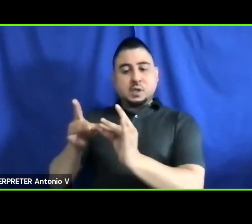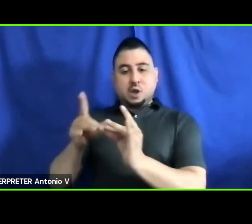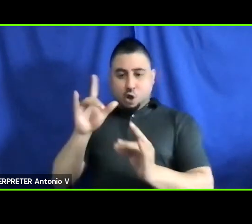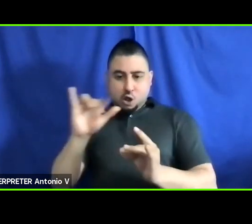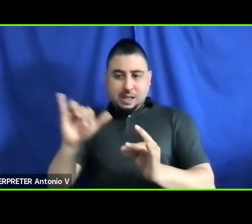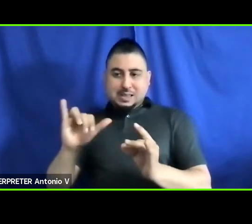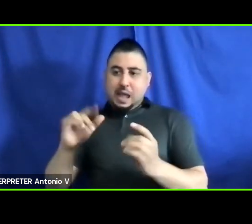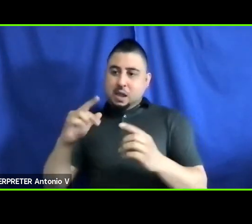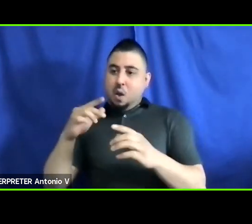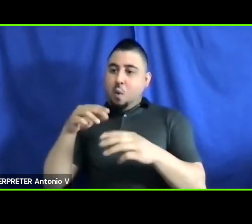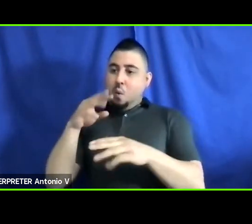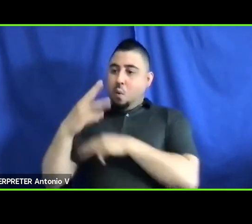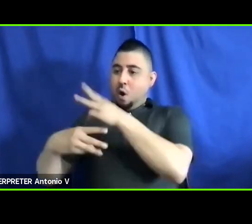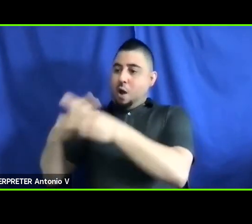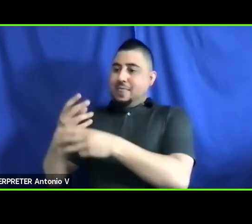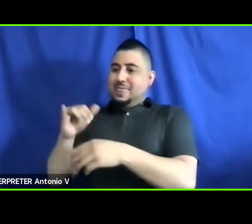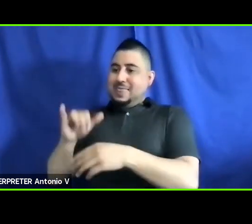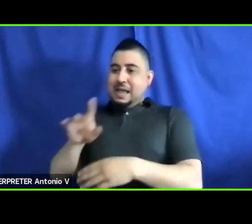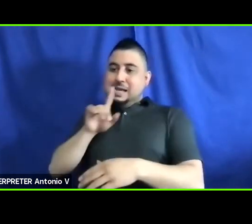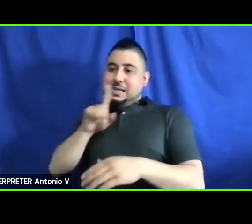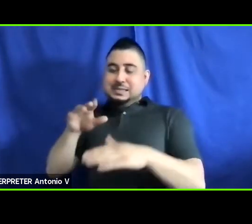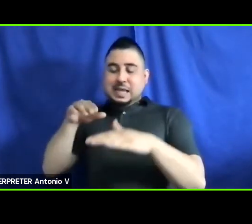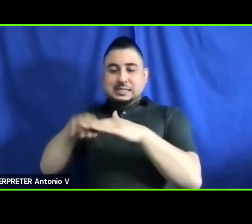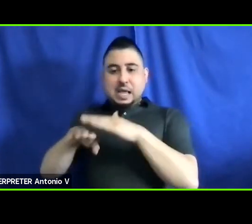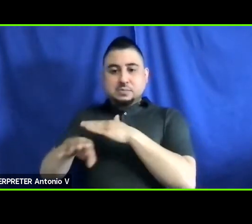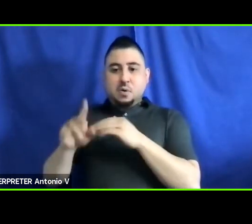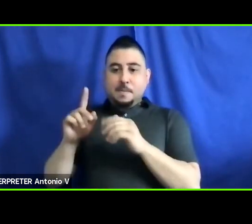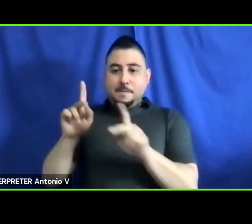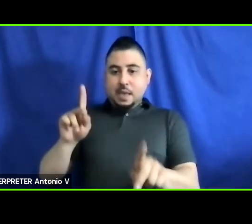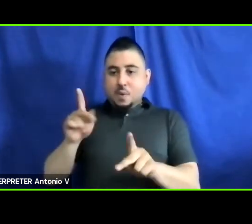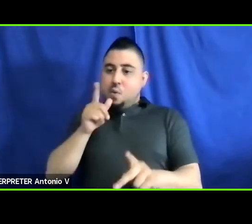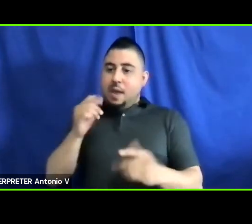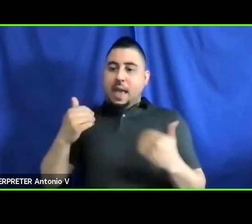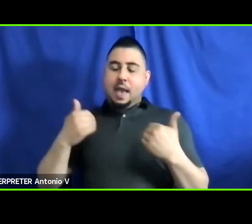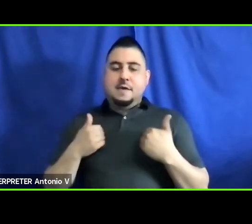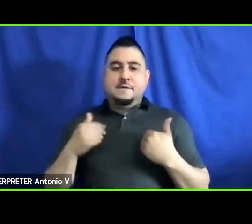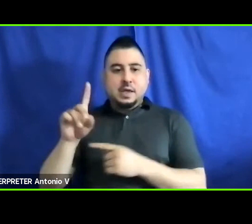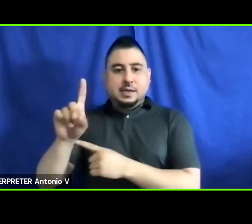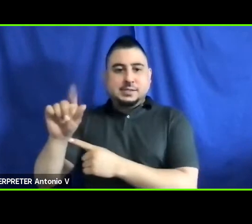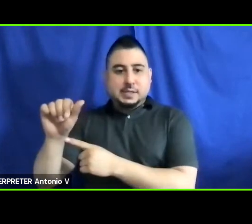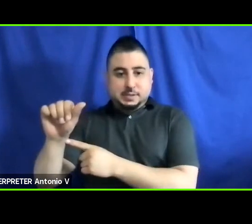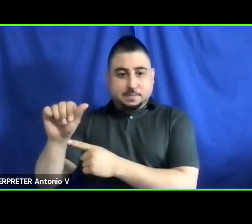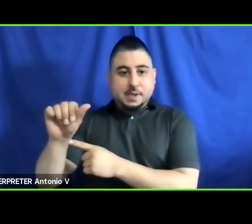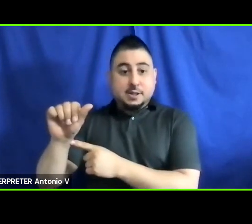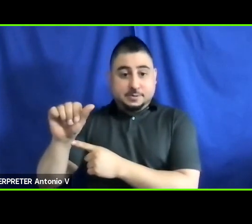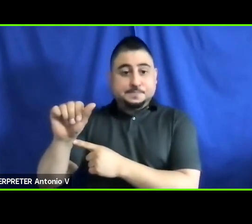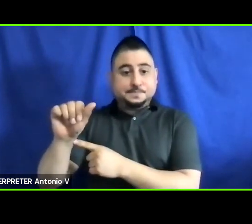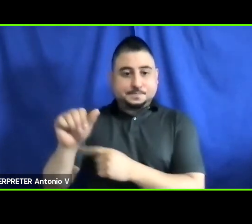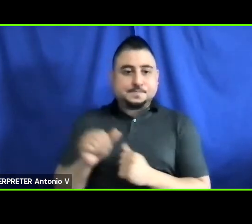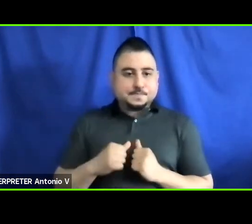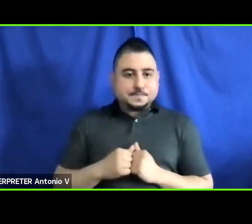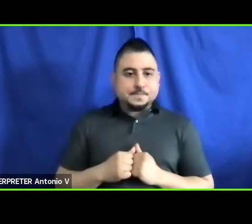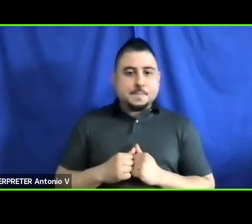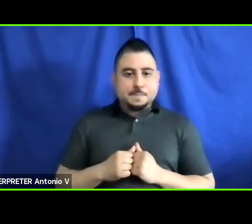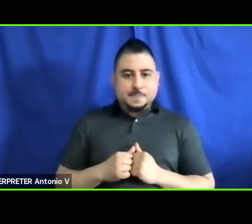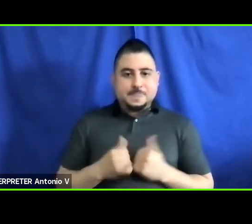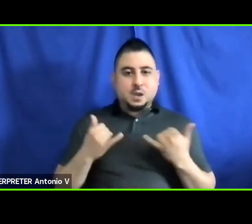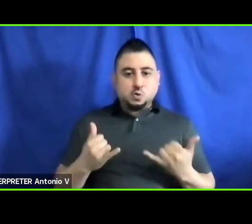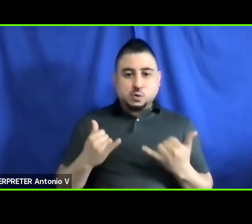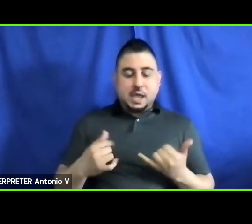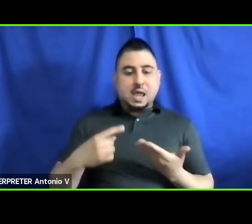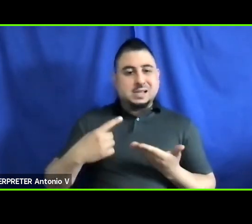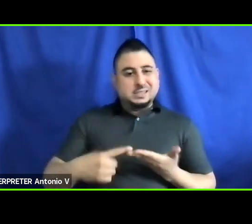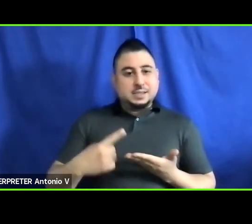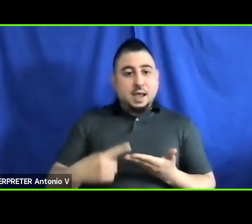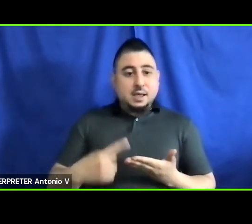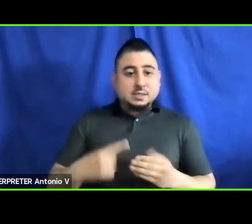world for people with disabilities. So, -- today, I want to talk a little bit about, the opportunity